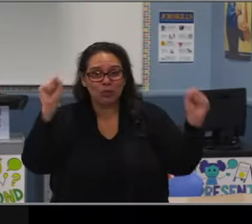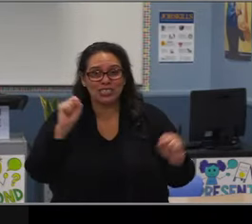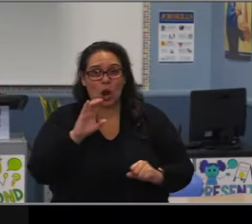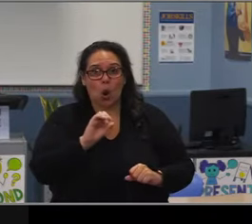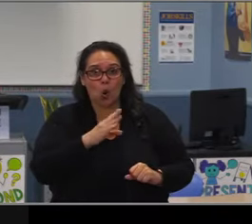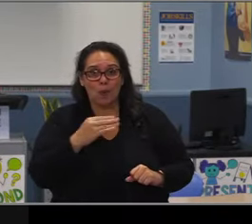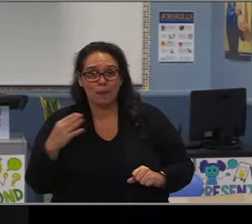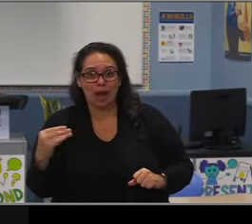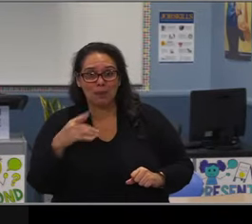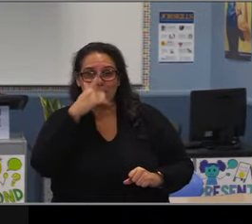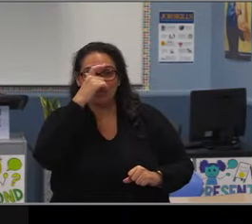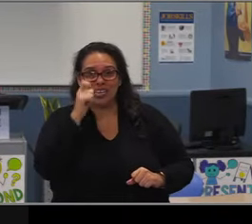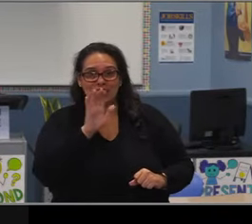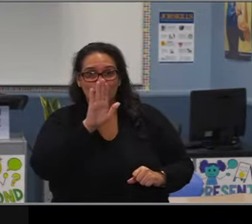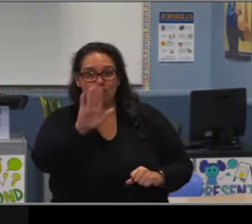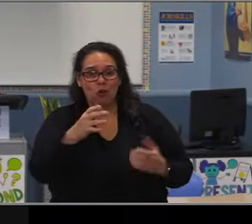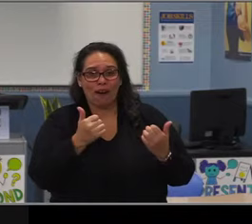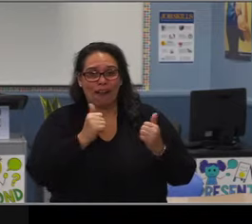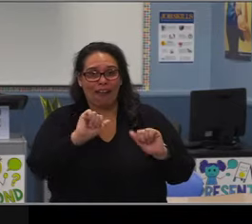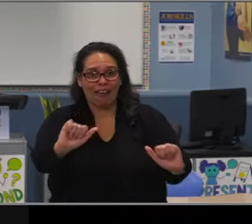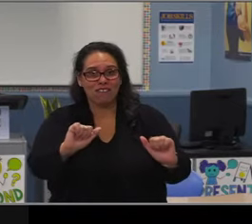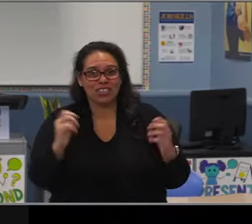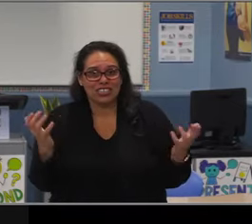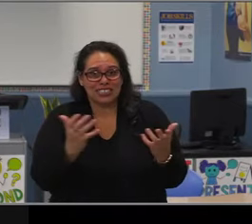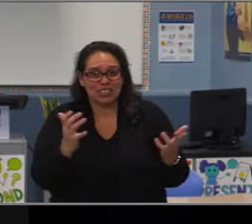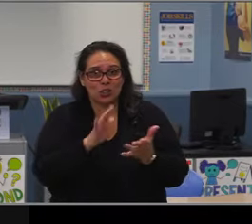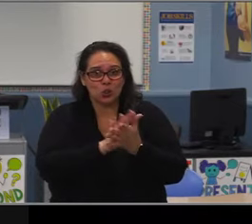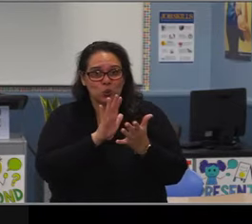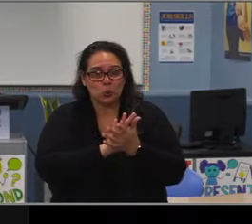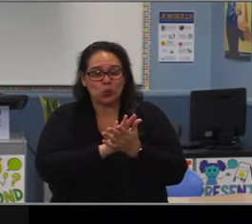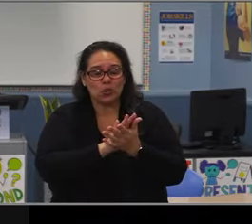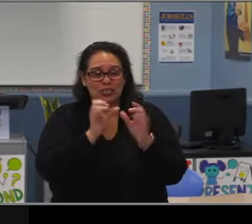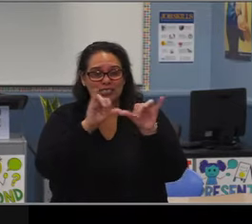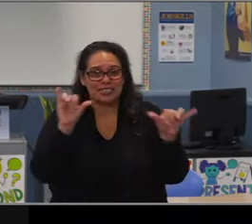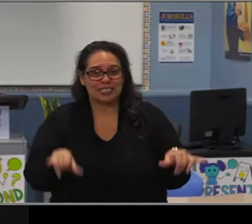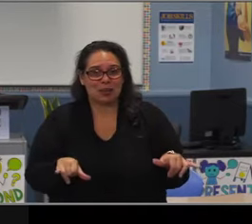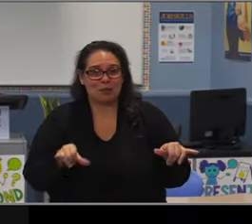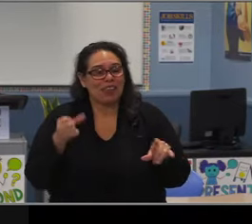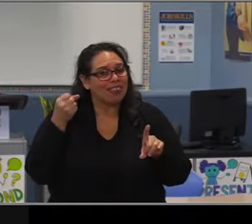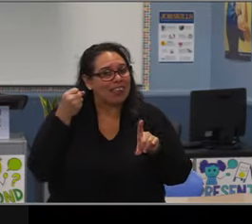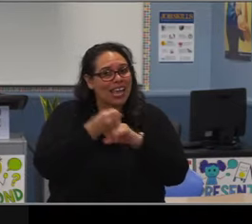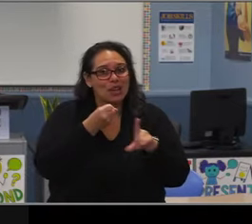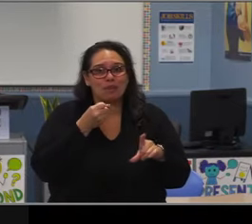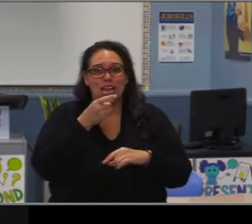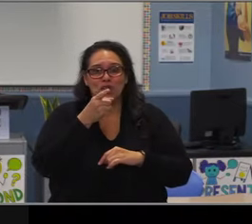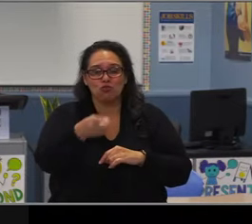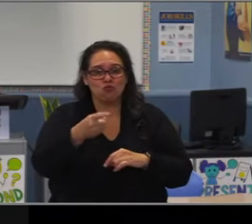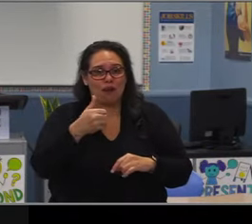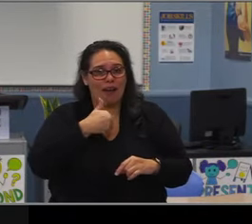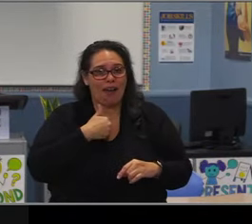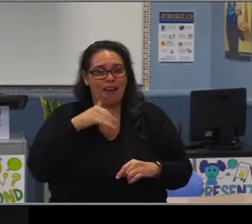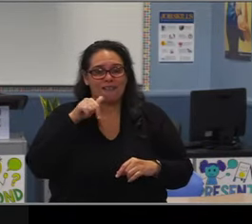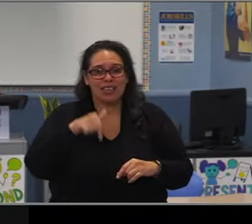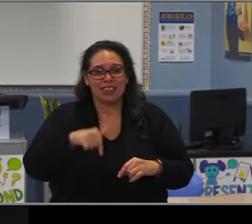Hey, Jon, I cannot believe the day has come. I am so happy for you and your family.